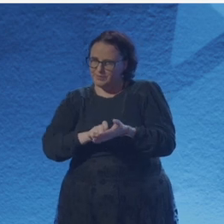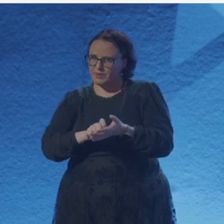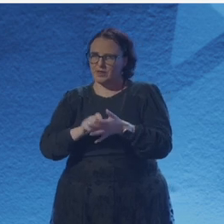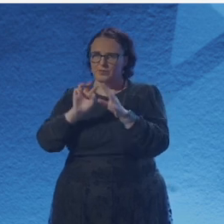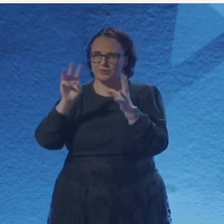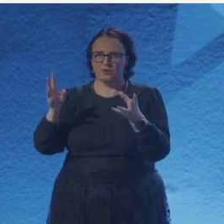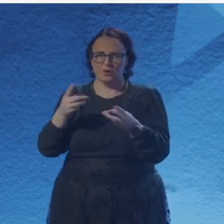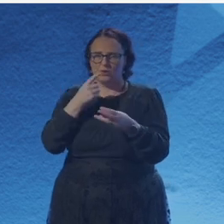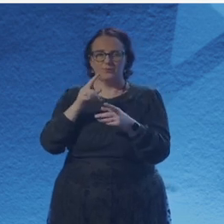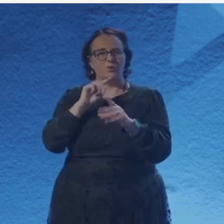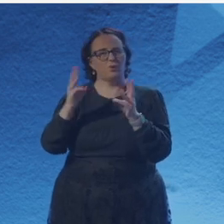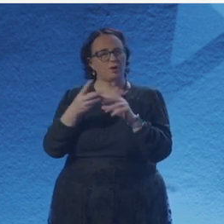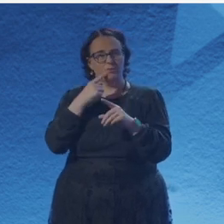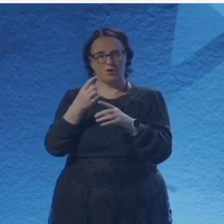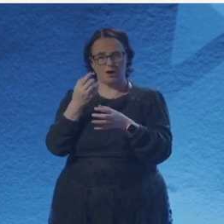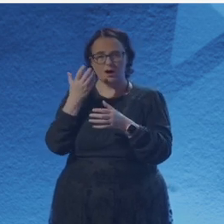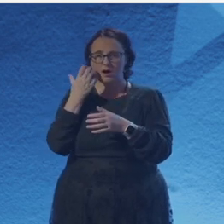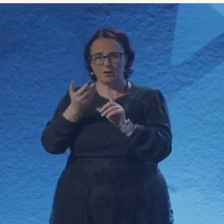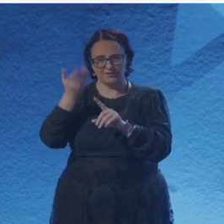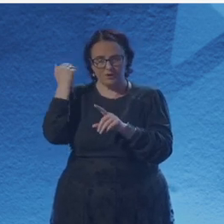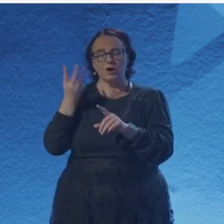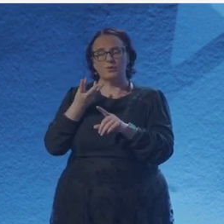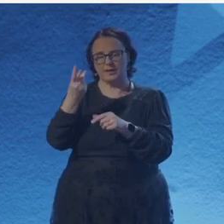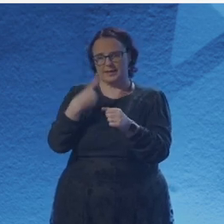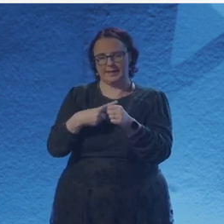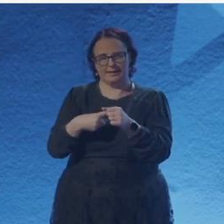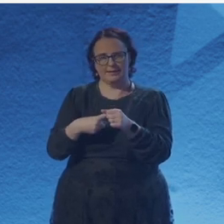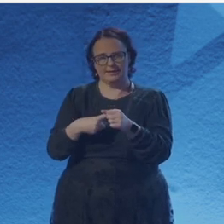I trapped the gases that make up our atmosphere.